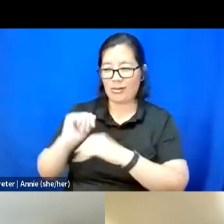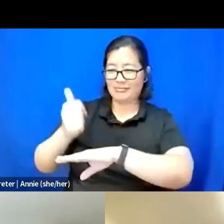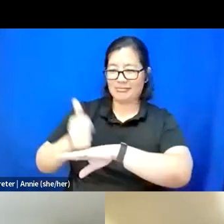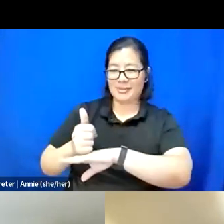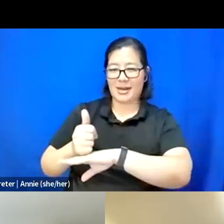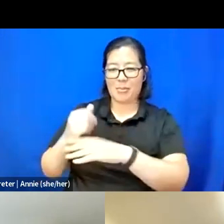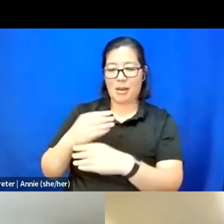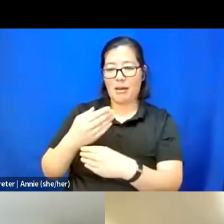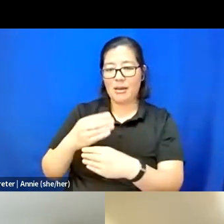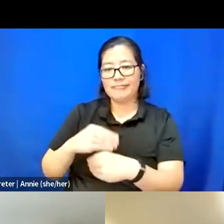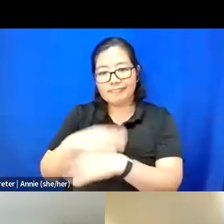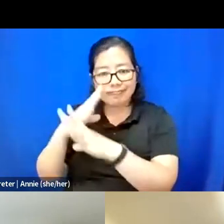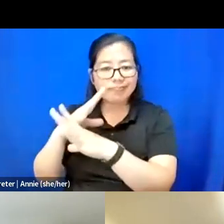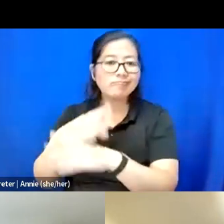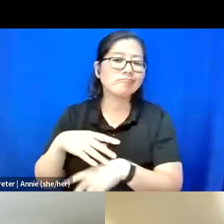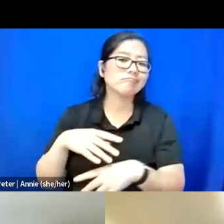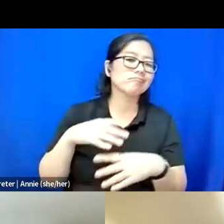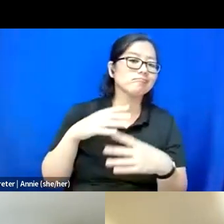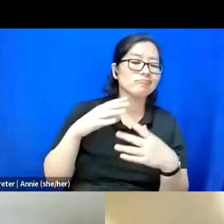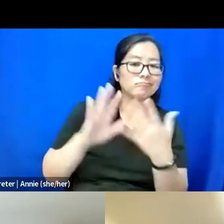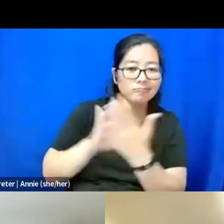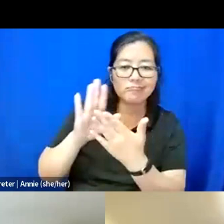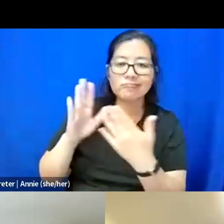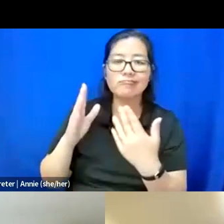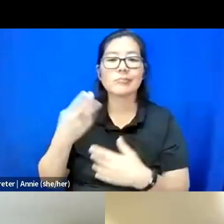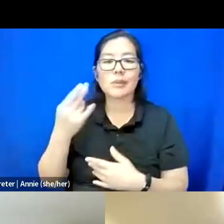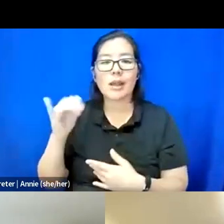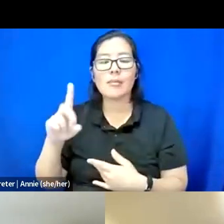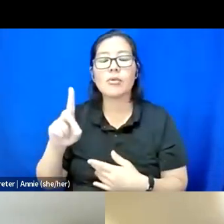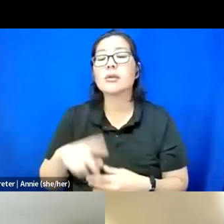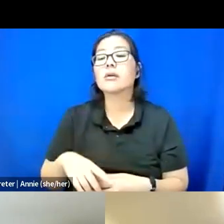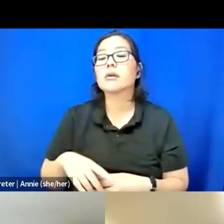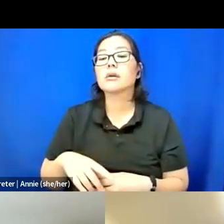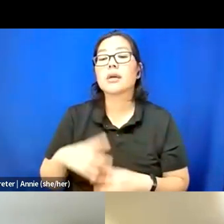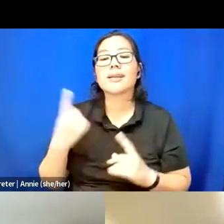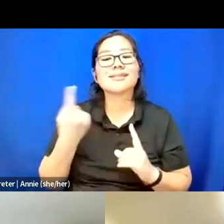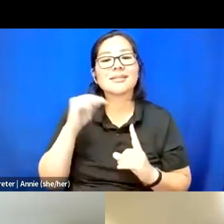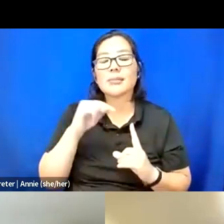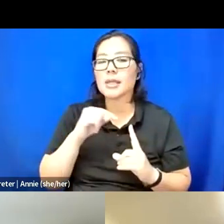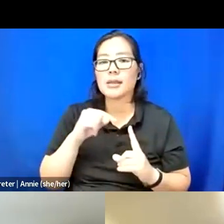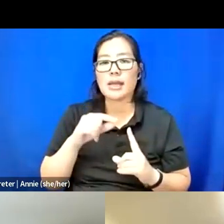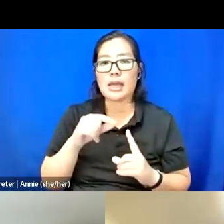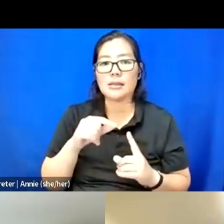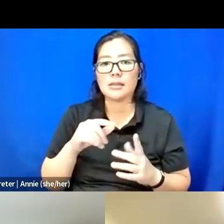And it's something that can't stop just because folks are more in person now.